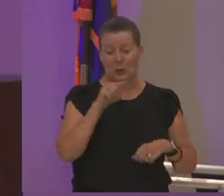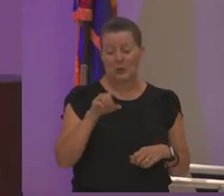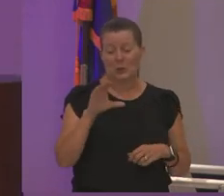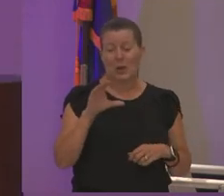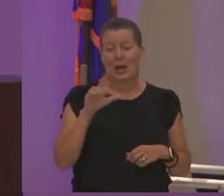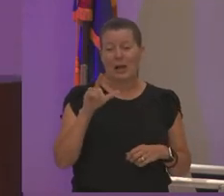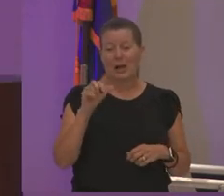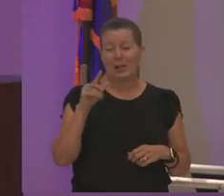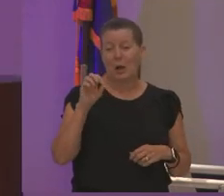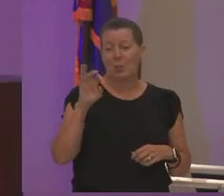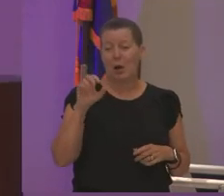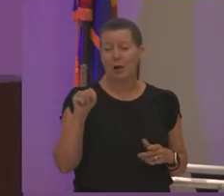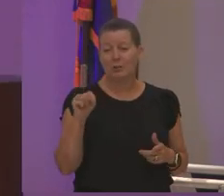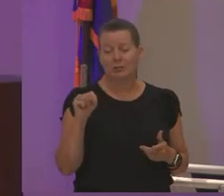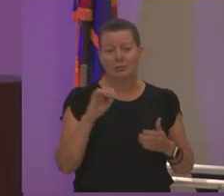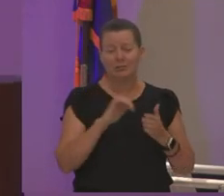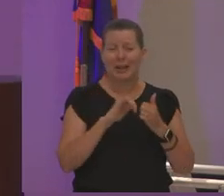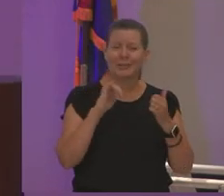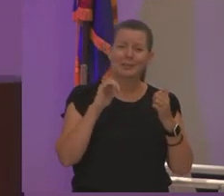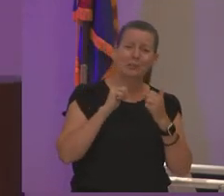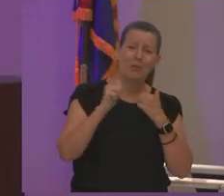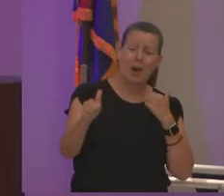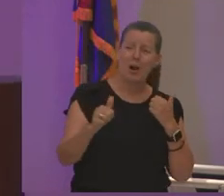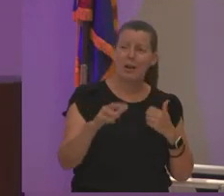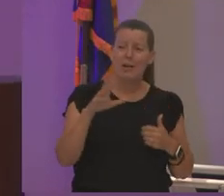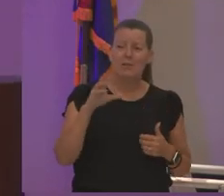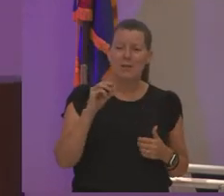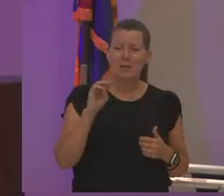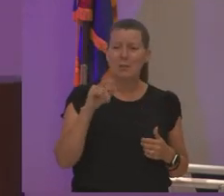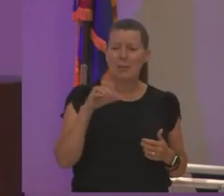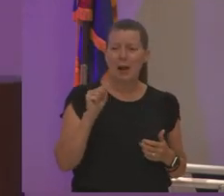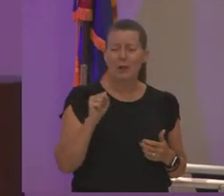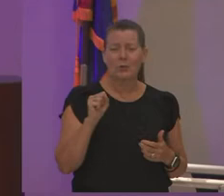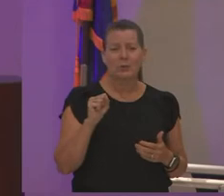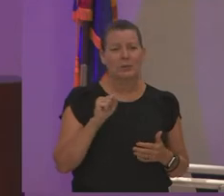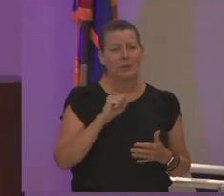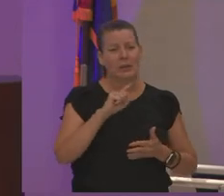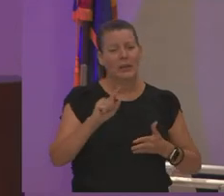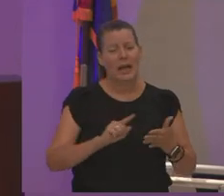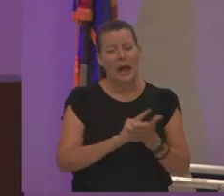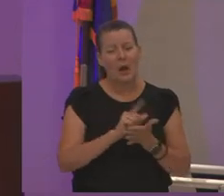that's far and that's 50 miles you know it'll take you an hour in la to go 12 miles do y'all